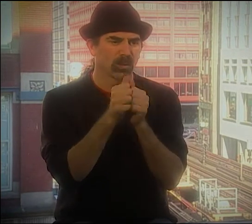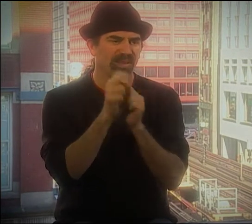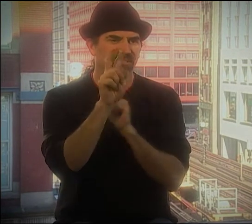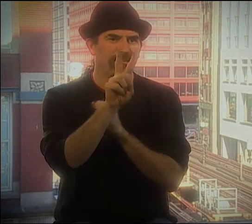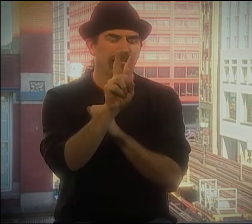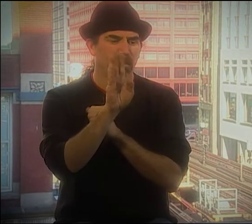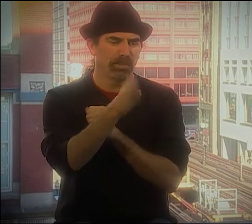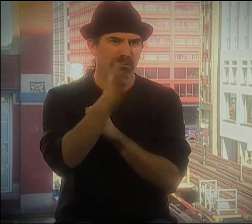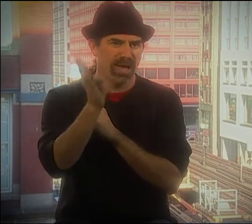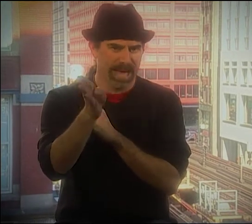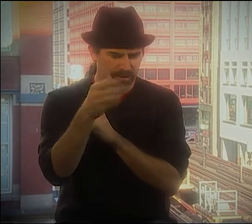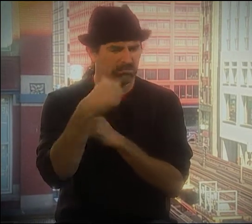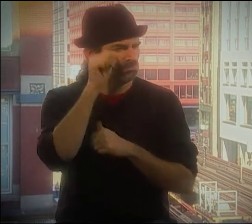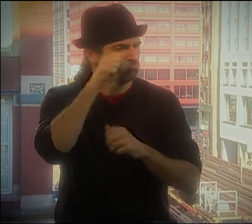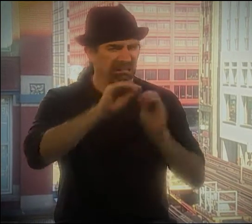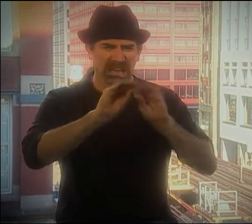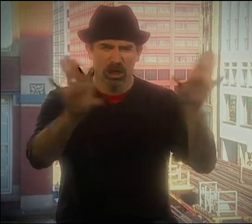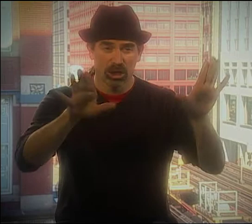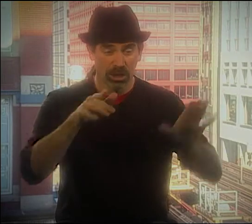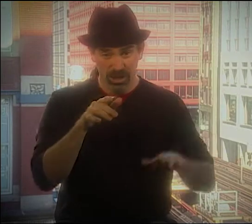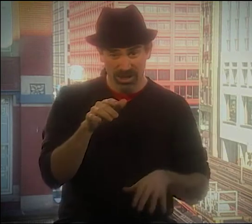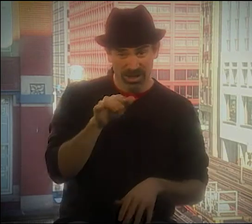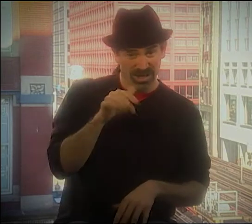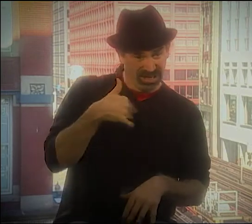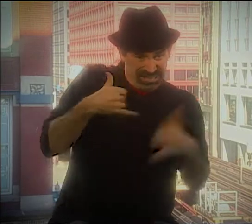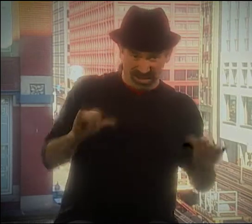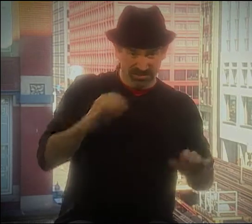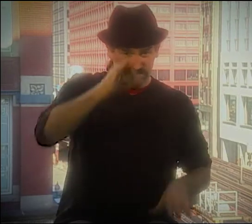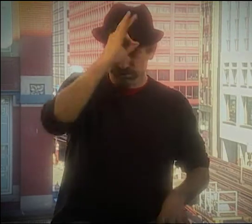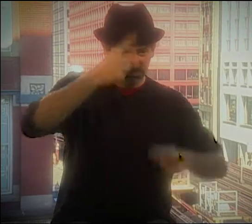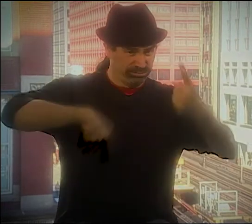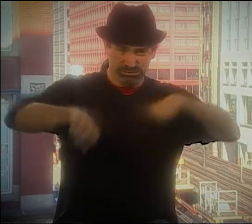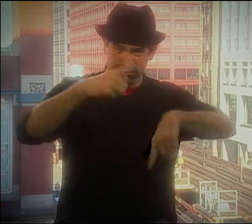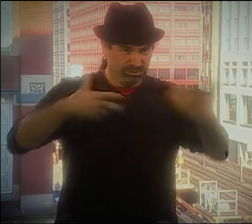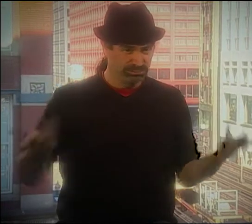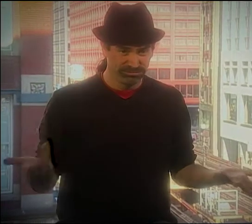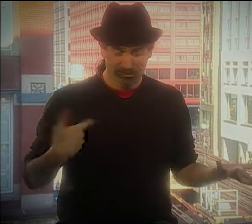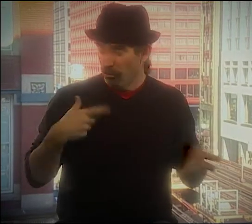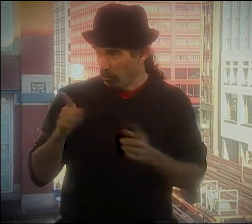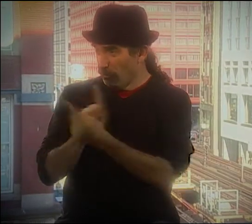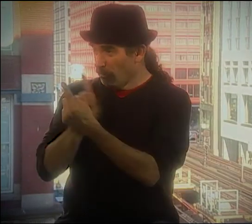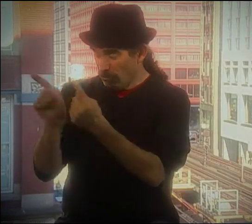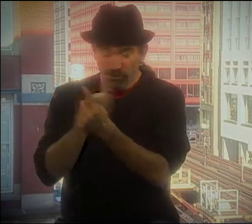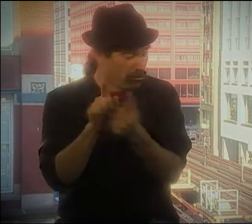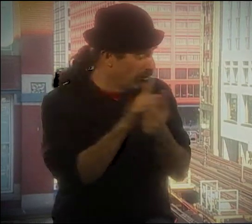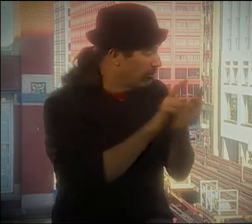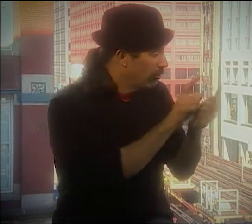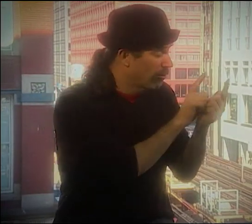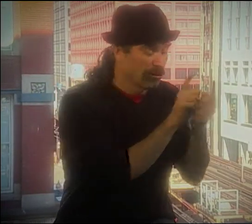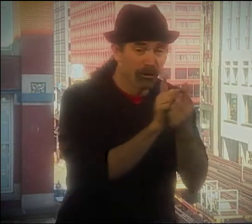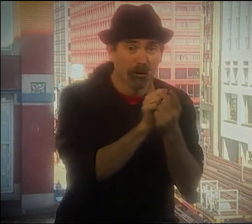SO, THE WORKSHOP WAS WITH BERNARD BRAGG, AND I REMEMBER THIS CLEARLY. I DIDN'T KNOW ANY SIGN LANGUAGE STILL, EVEN THOUGH I